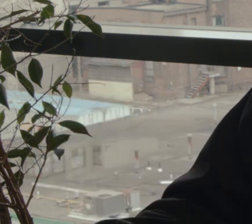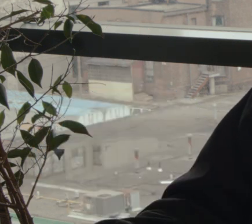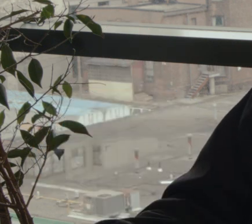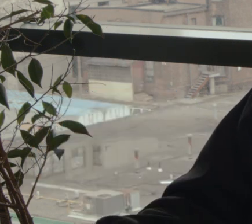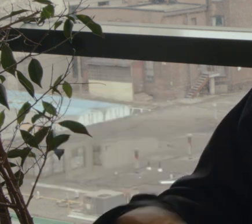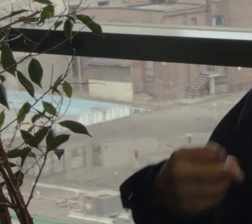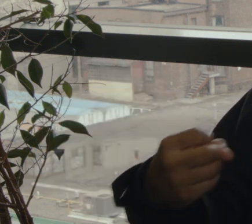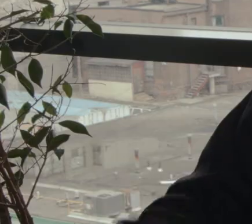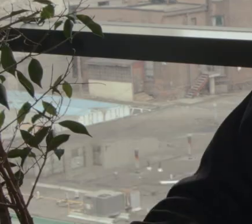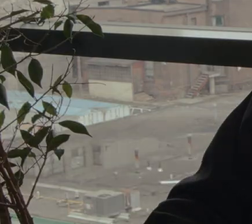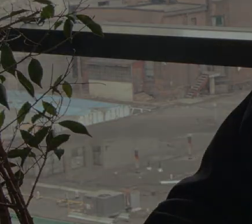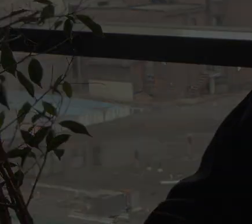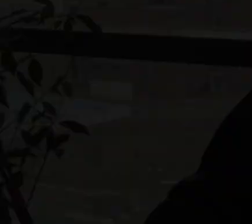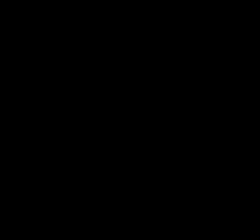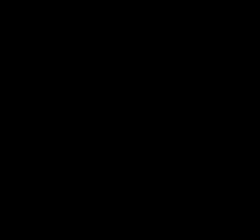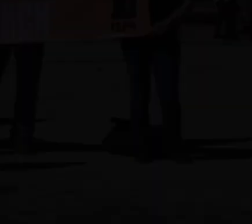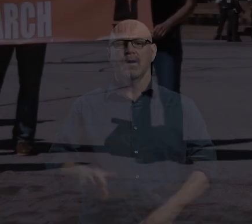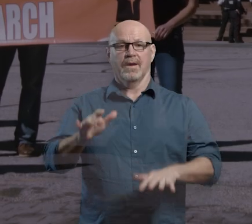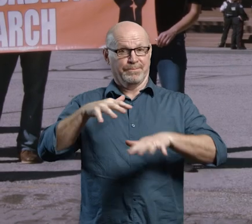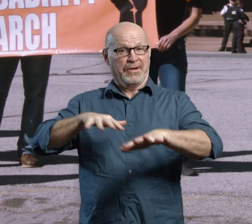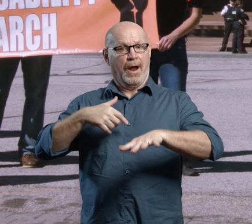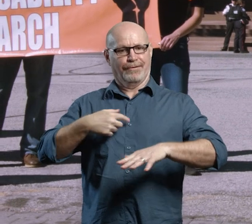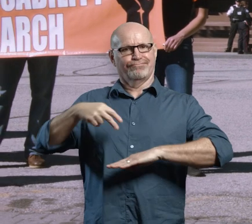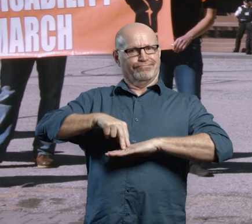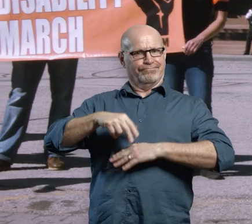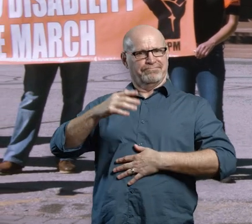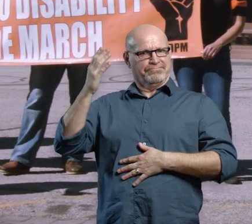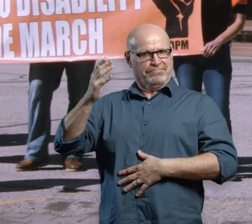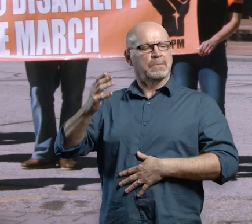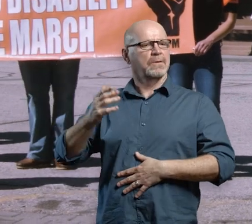We just, we just did it. >>We come together as disabled and mad people, along with